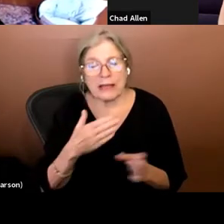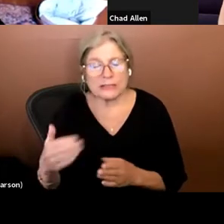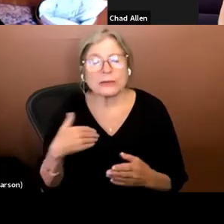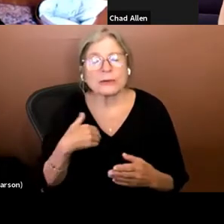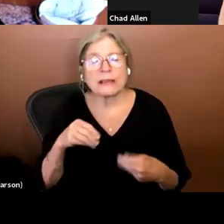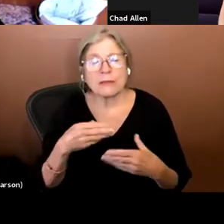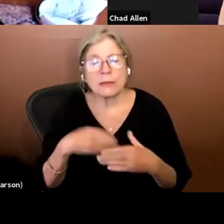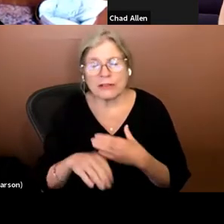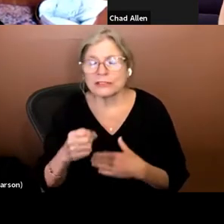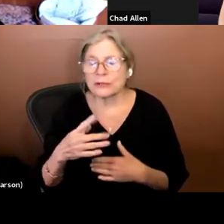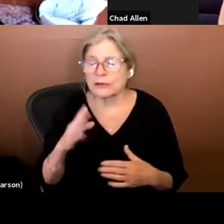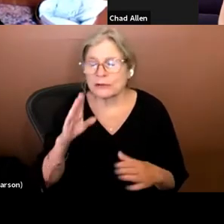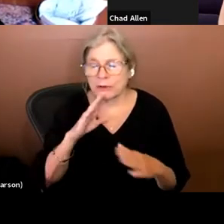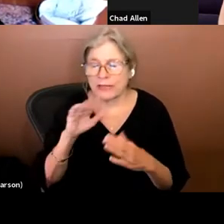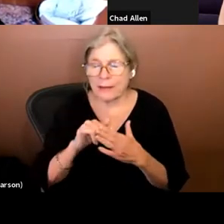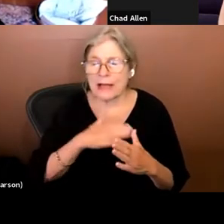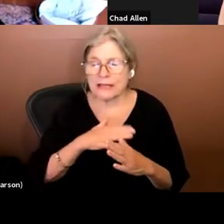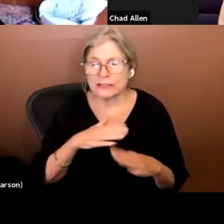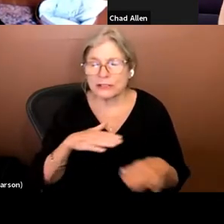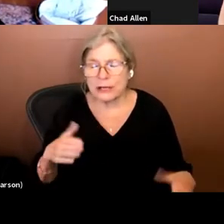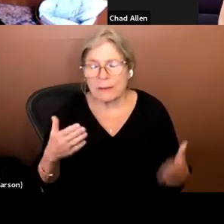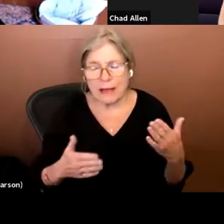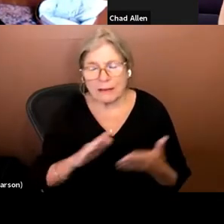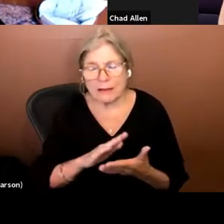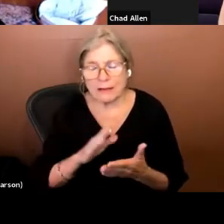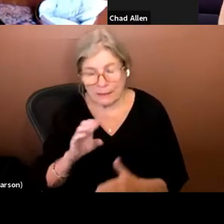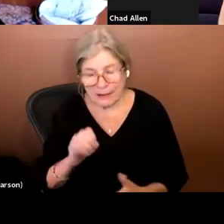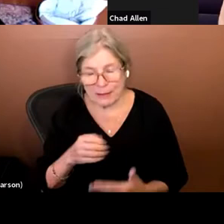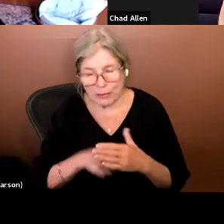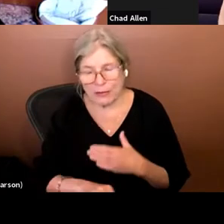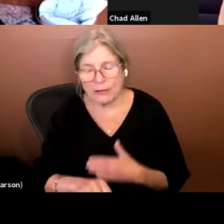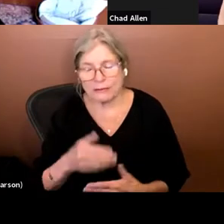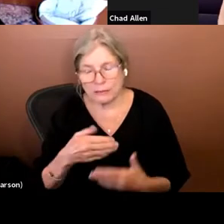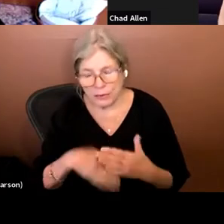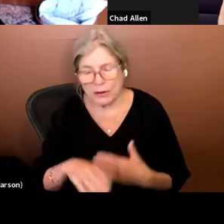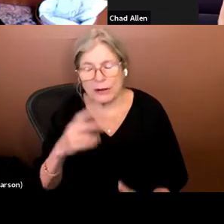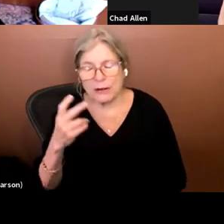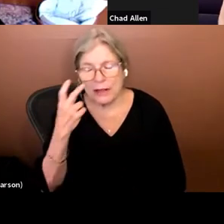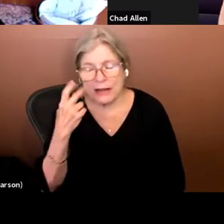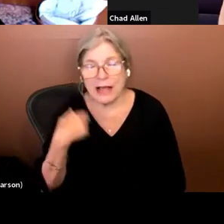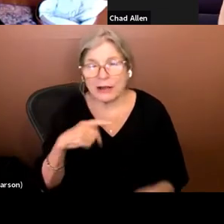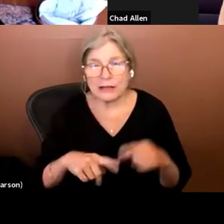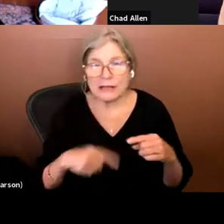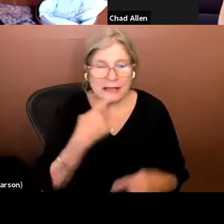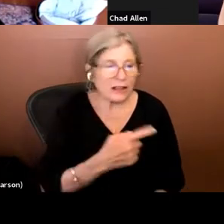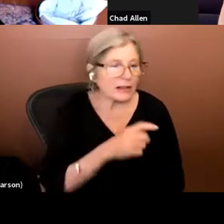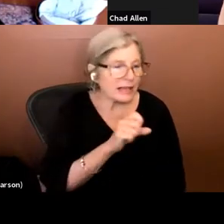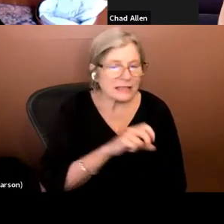concerned that my children might be blind. I couldn't tell her yes, no or maybe since I didn't